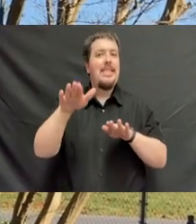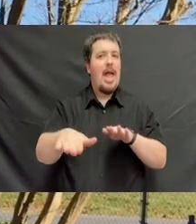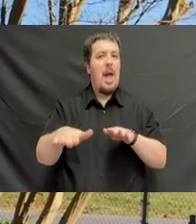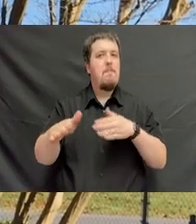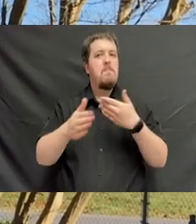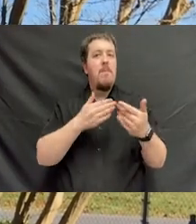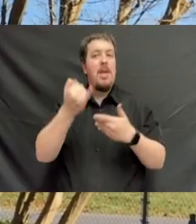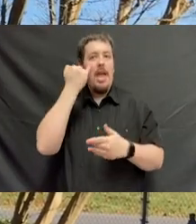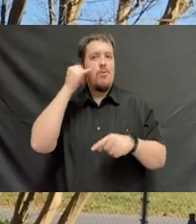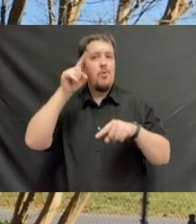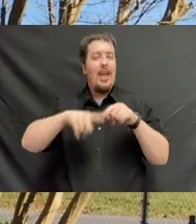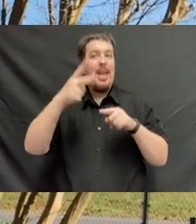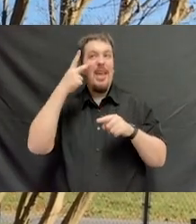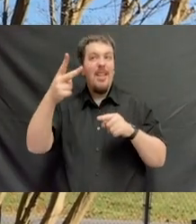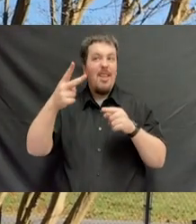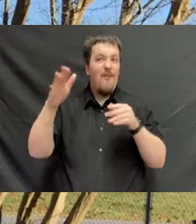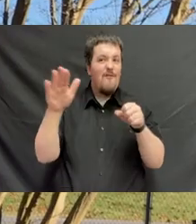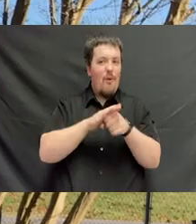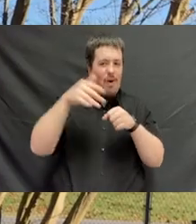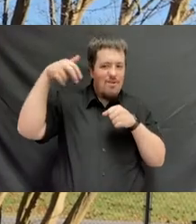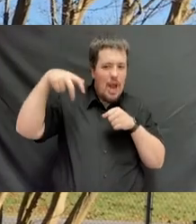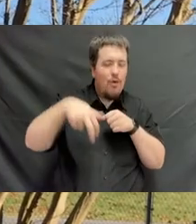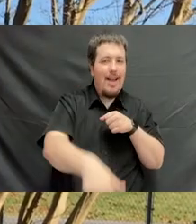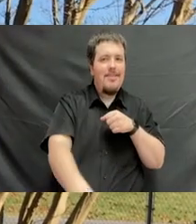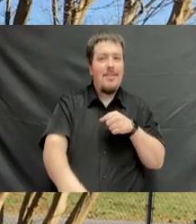even when you can't see the entire staircase.